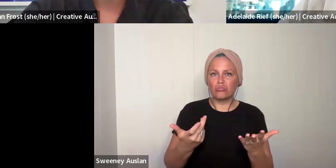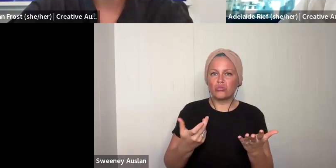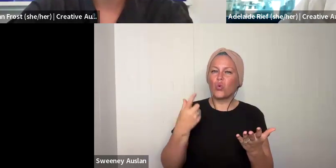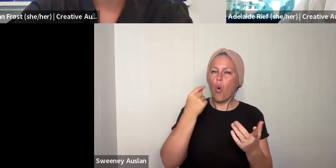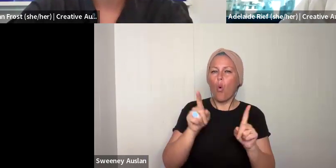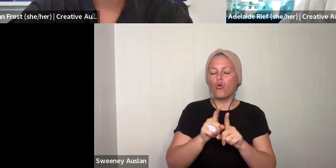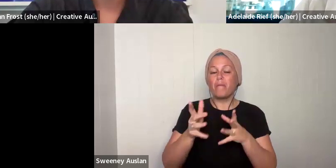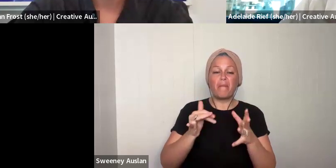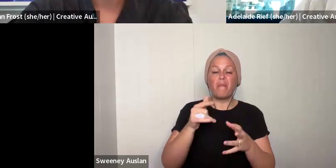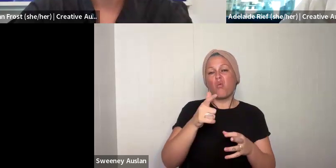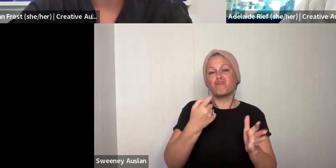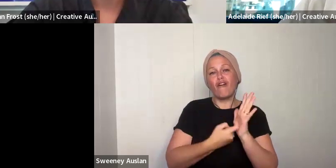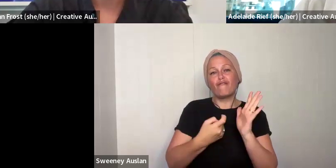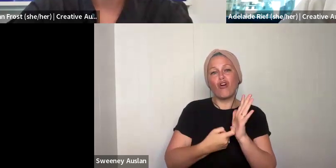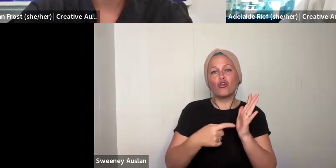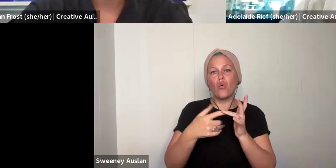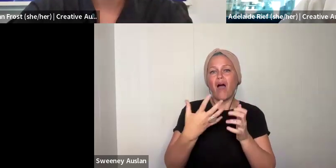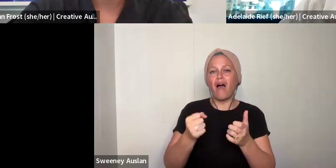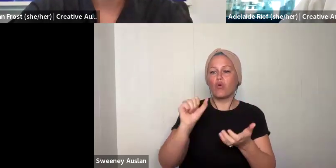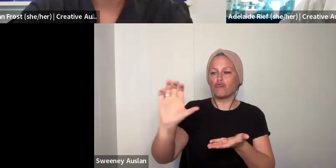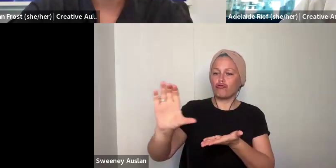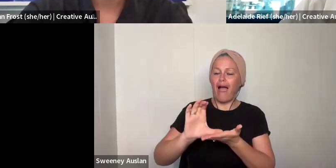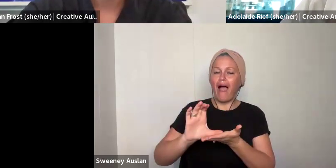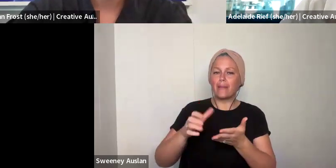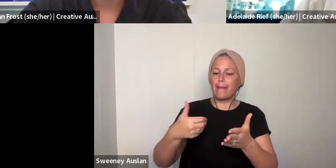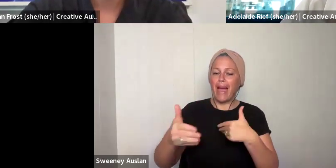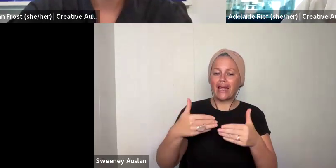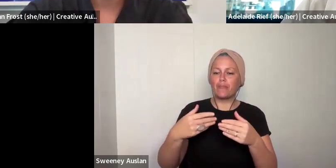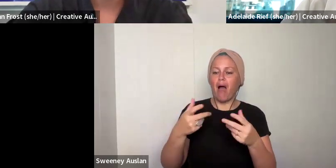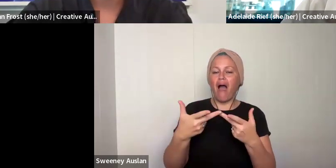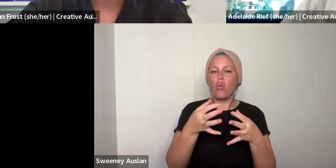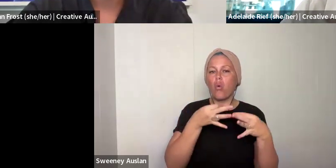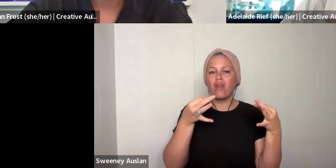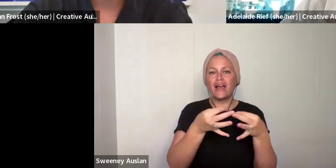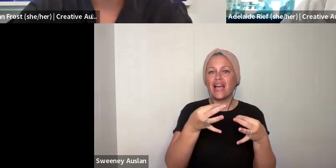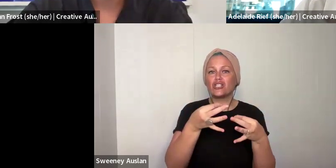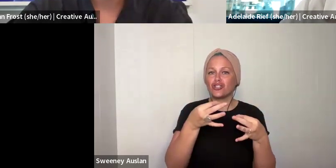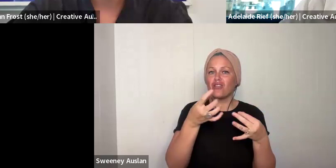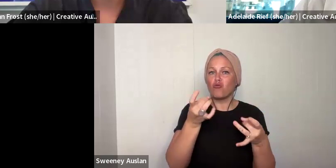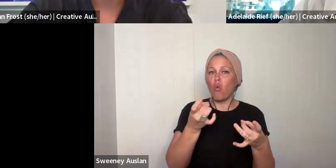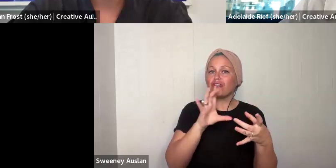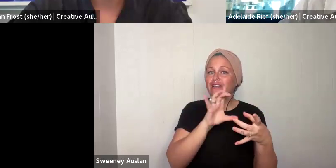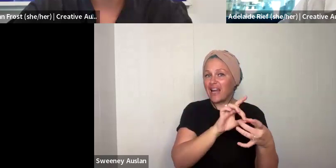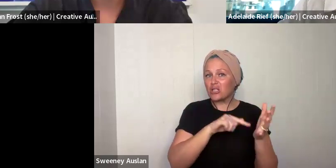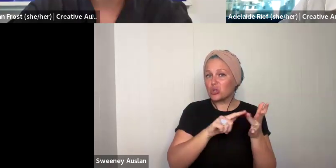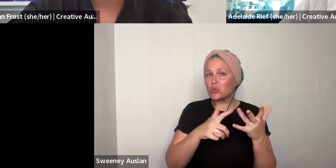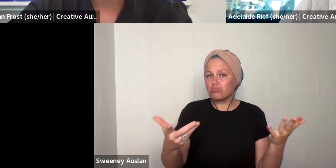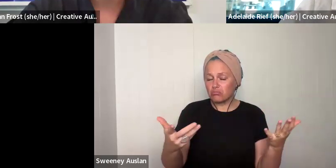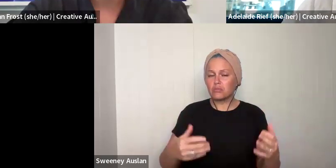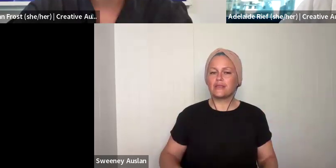account. It can also be because you just prefer to have grants managed by another organisation. which you might be